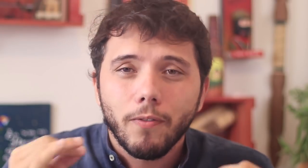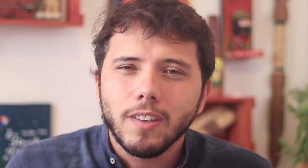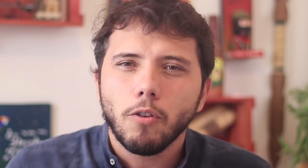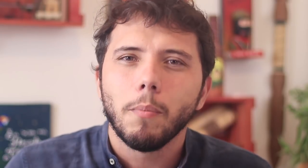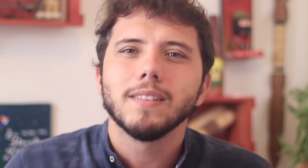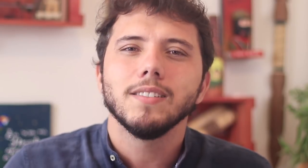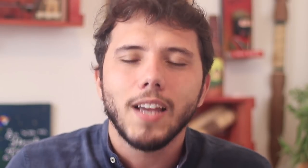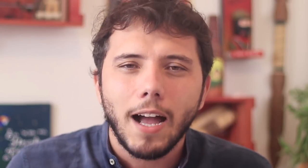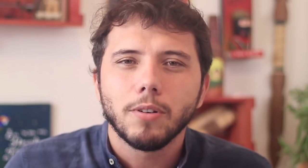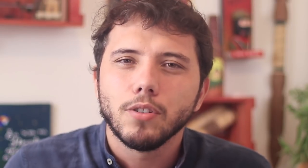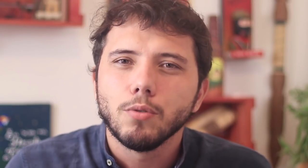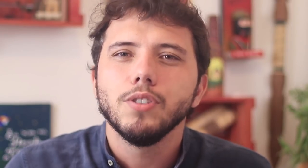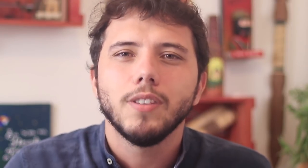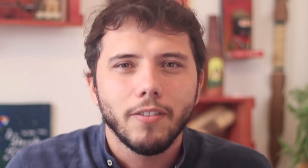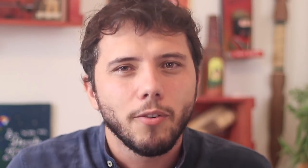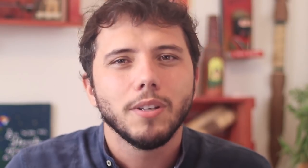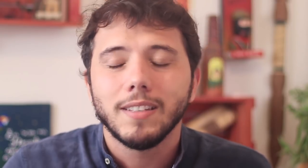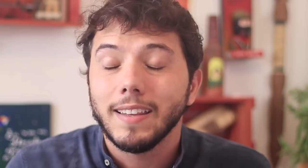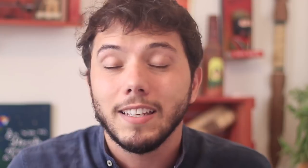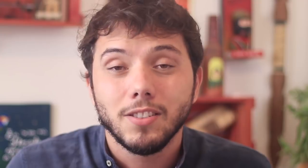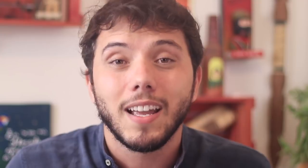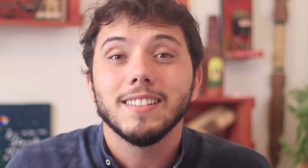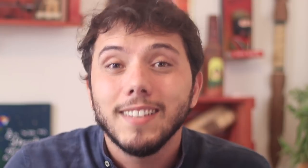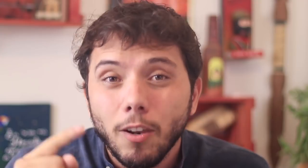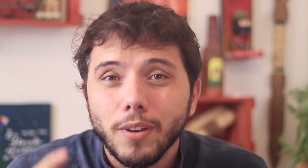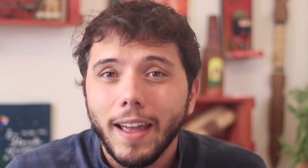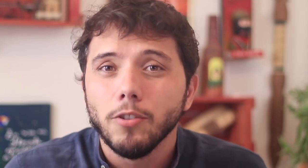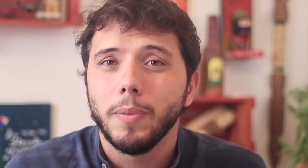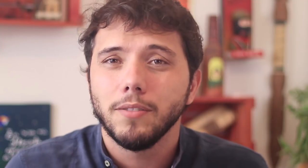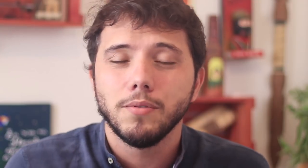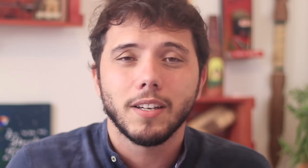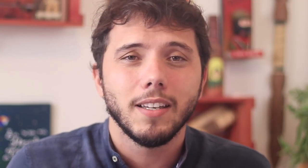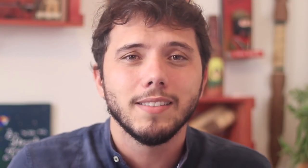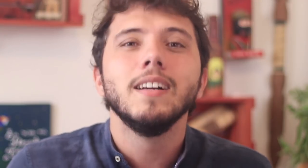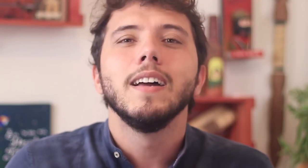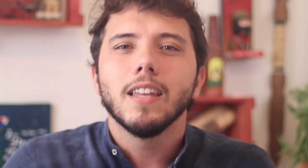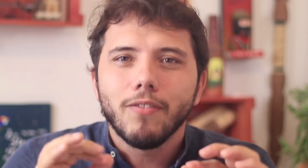The suspension of water, electricity, gas internet bills and rent too during the period of crisis